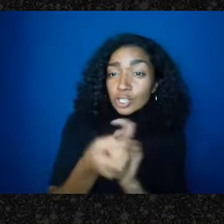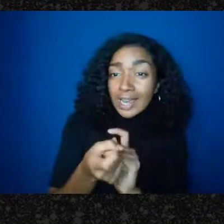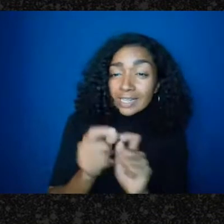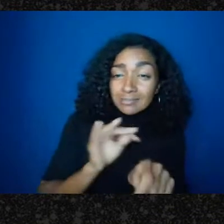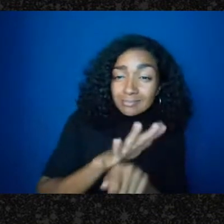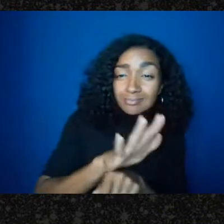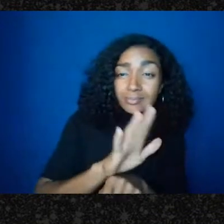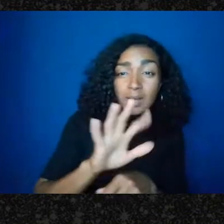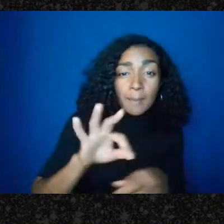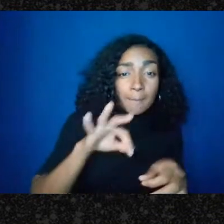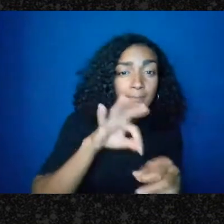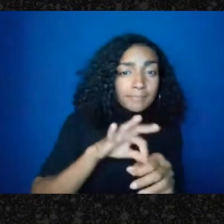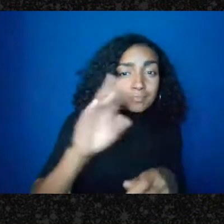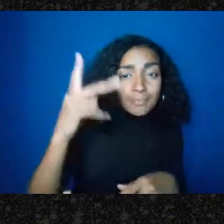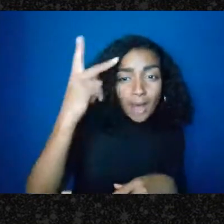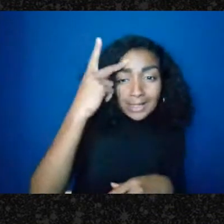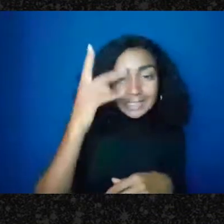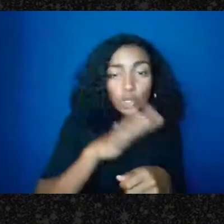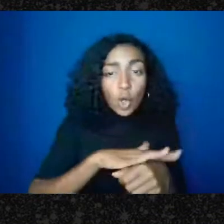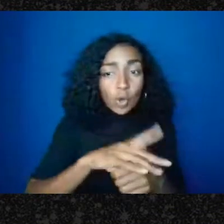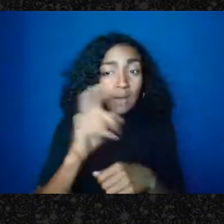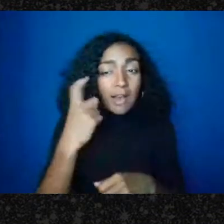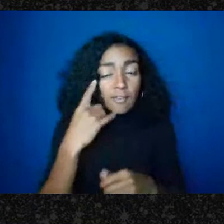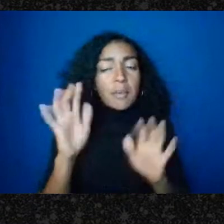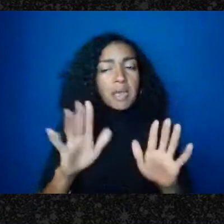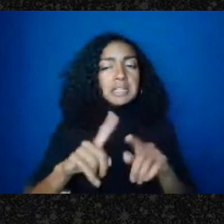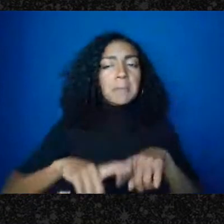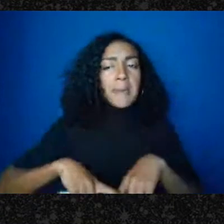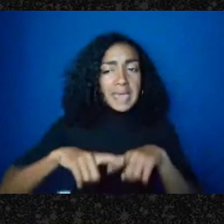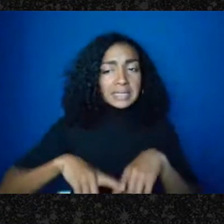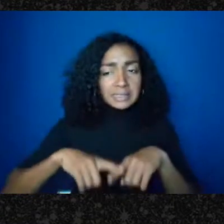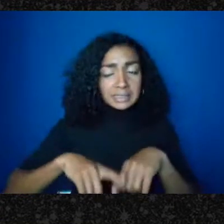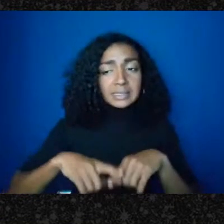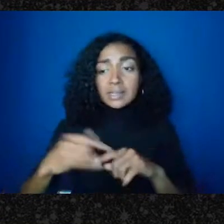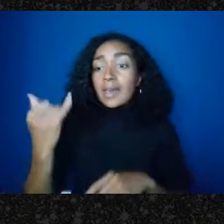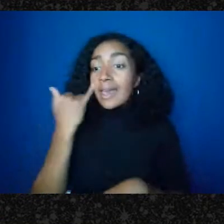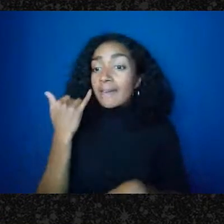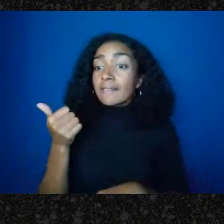if you're a group - you know that's one thing if you're paying a group of if you're just like a